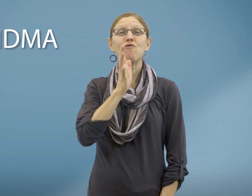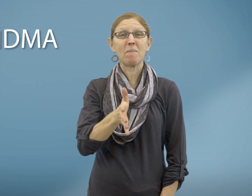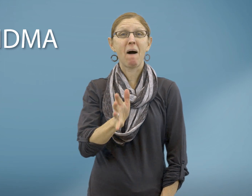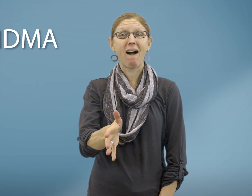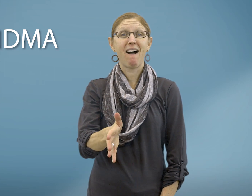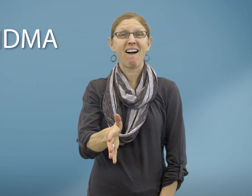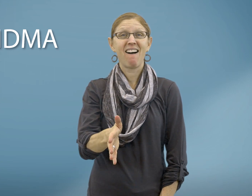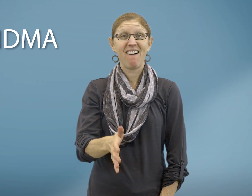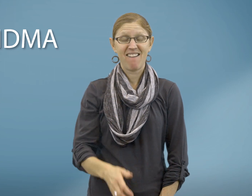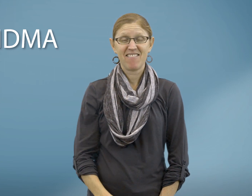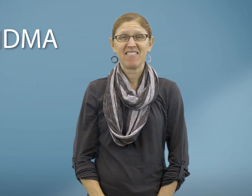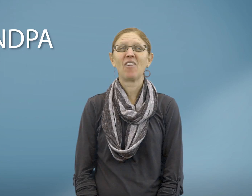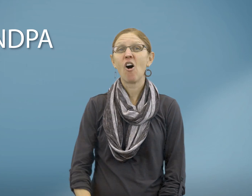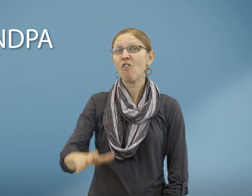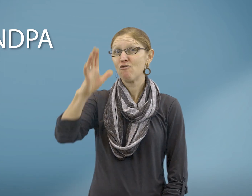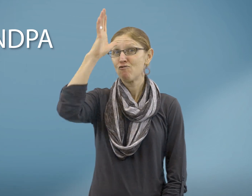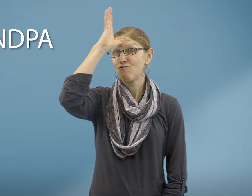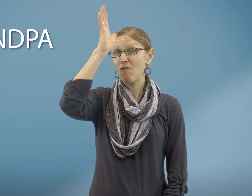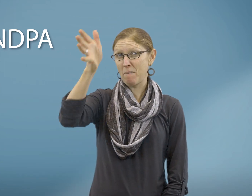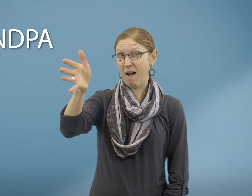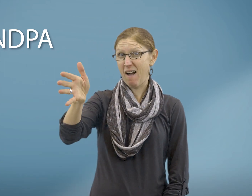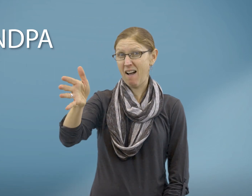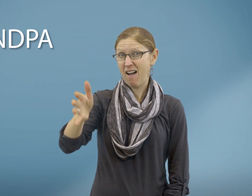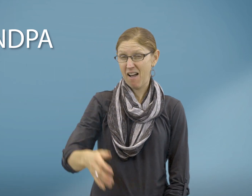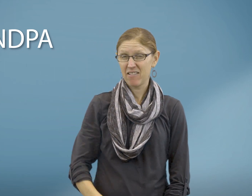Grandma Grandpa